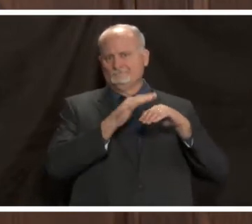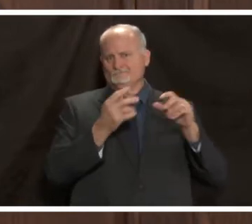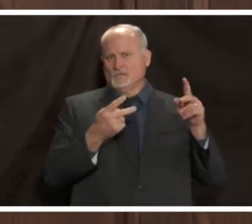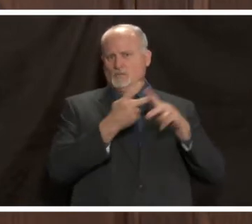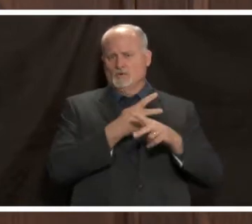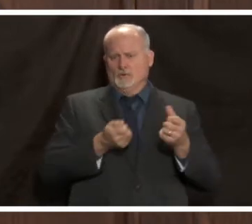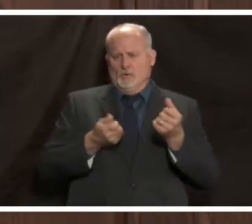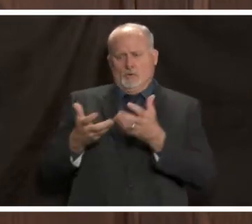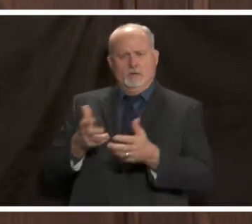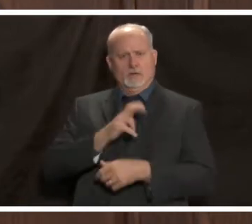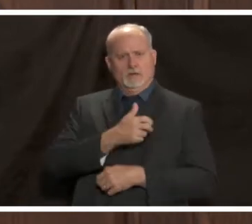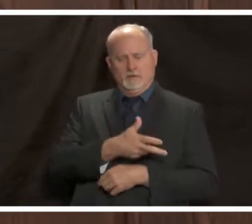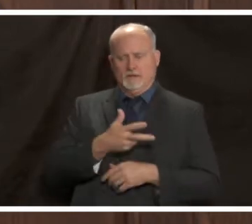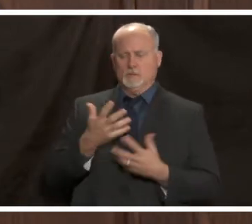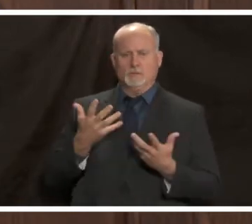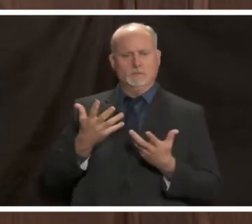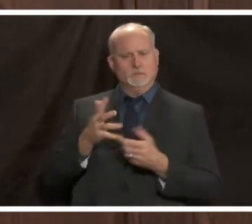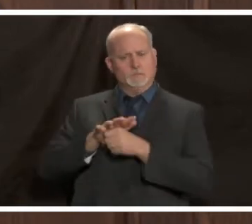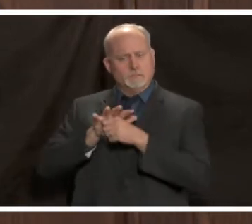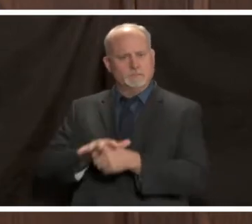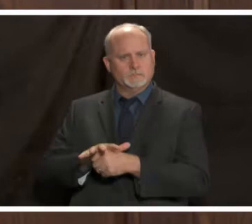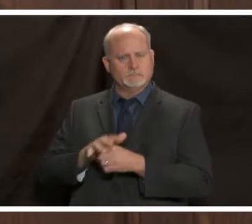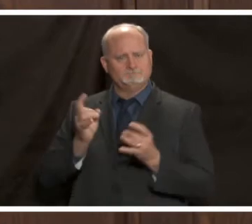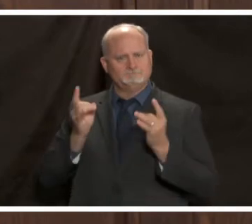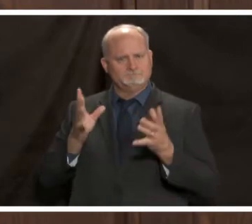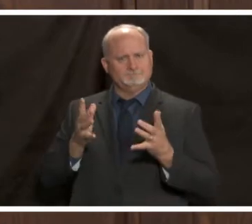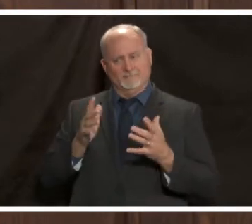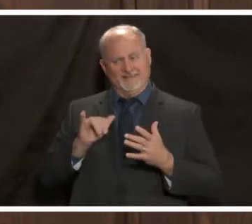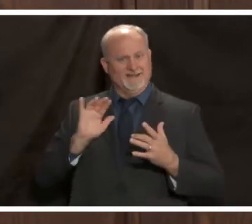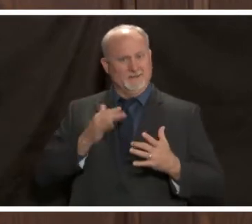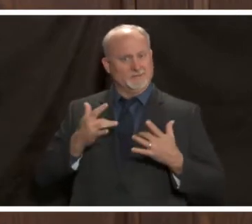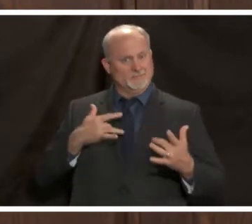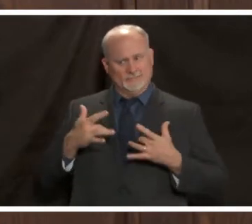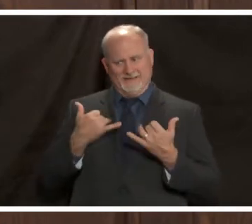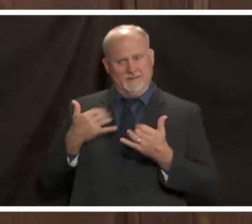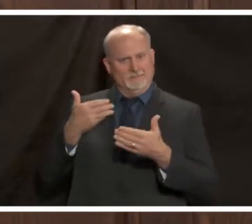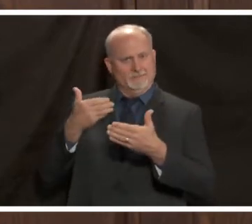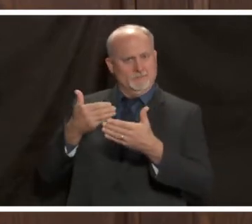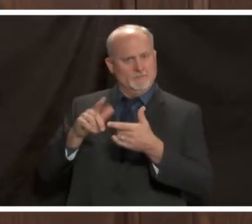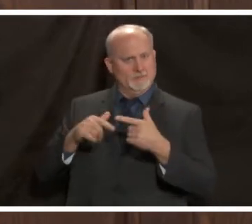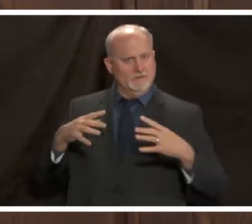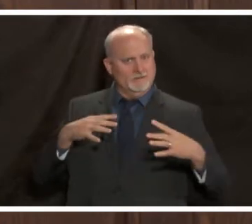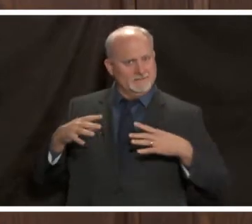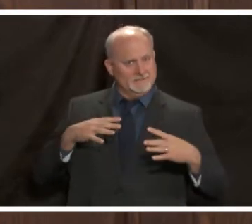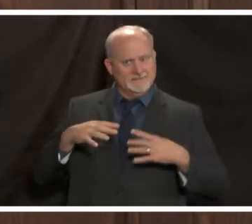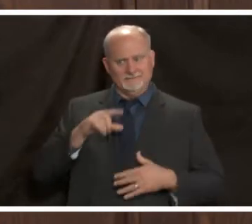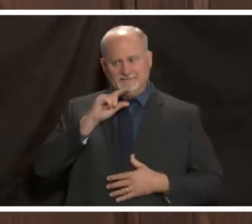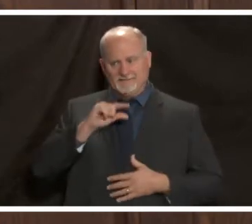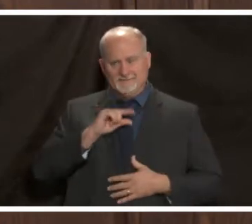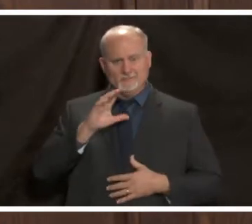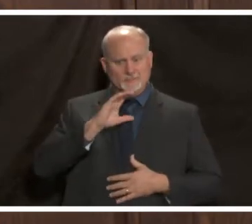so that's a very major concern again going into the holidays we're now averaging over